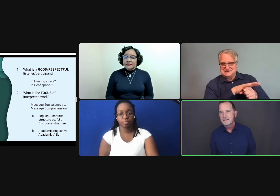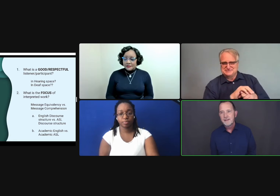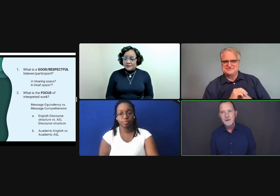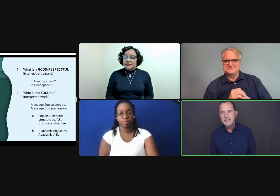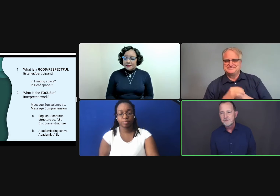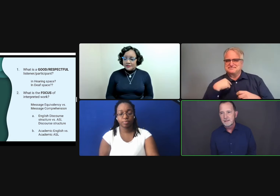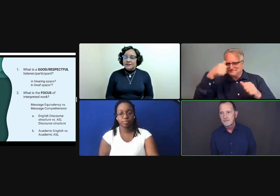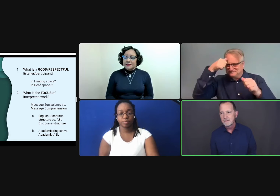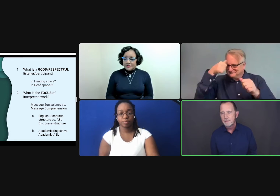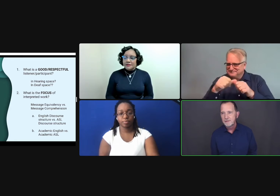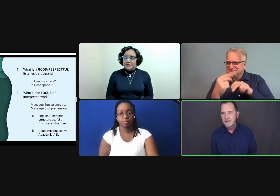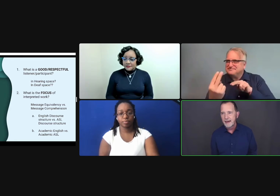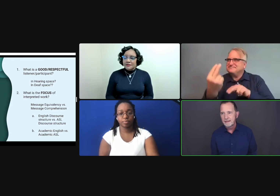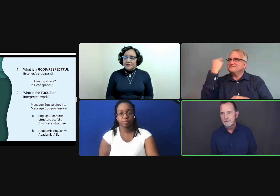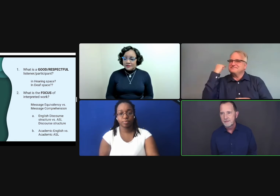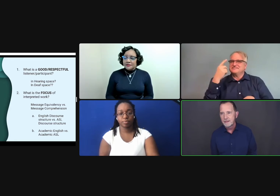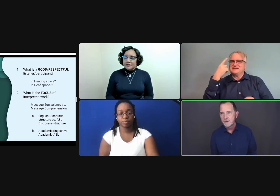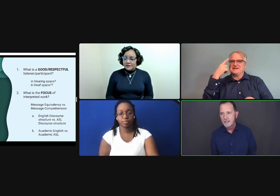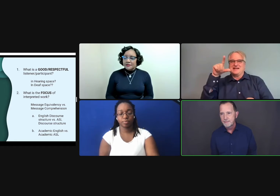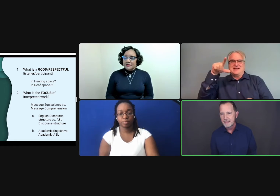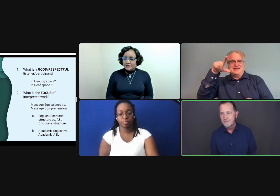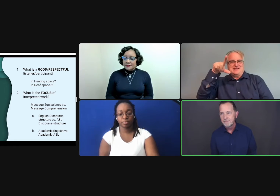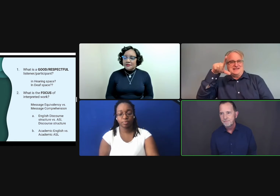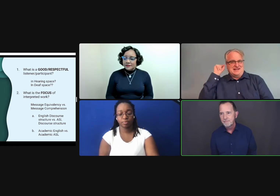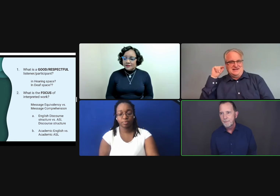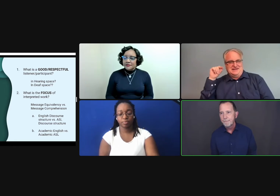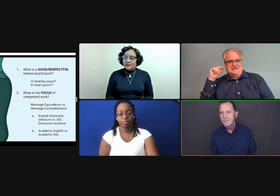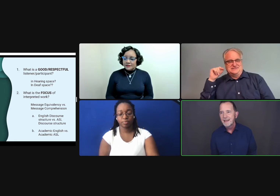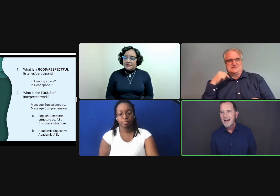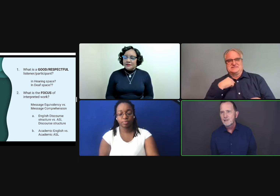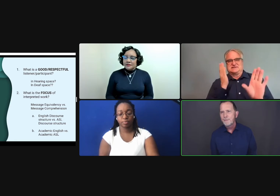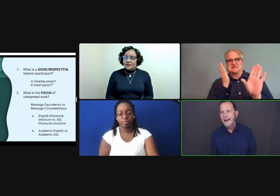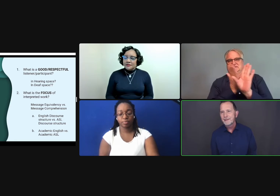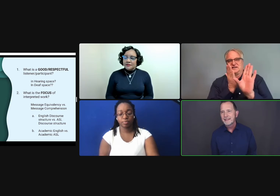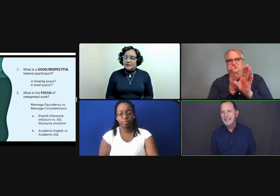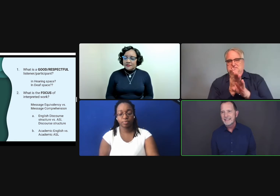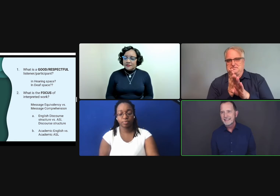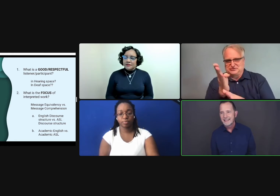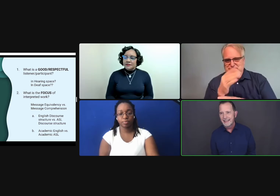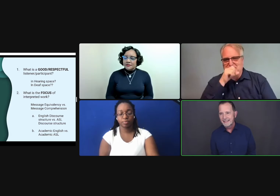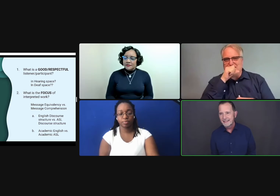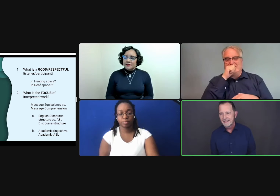It's very different compared to that of a hearing space. I look back on my days at Gallaudet.